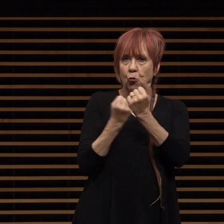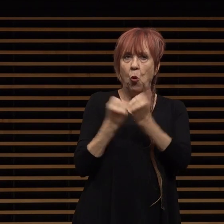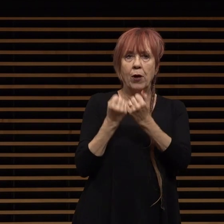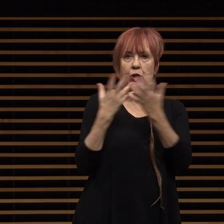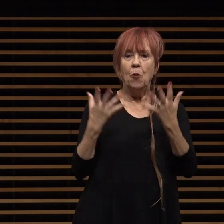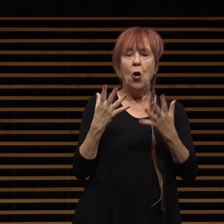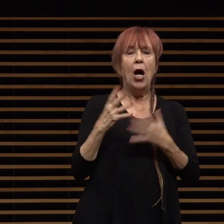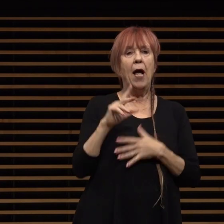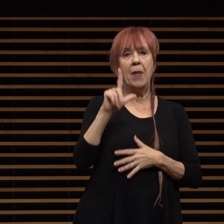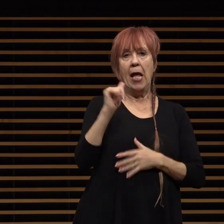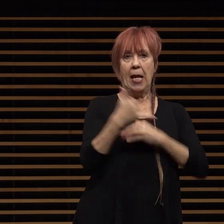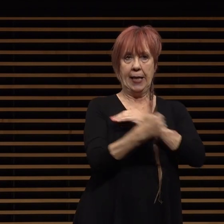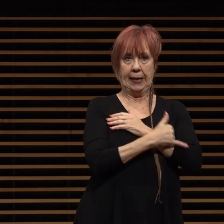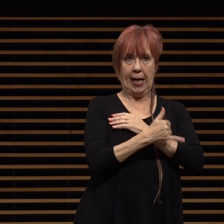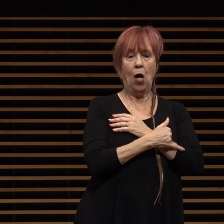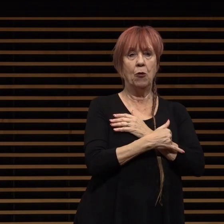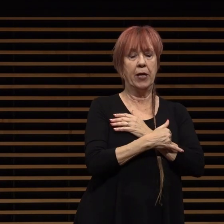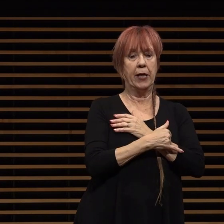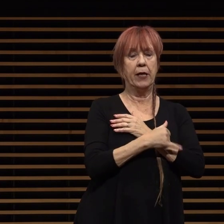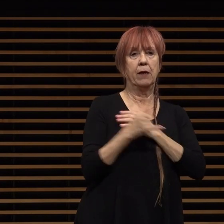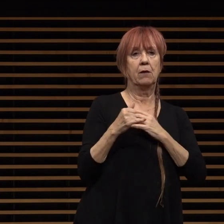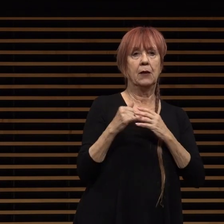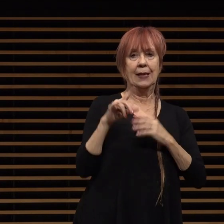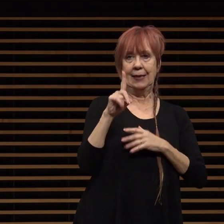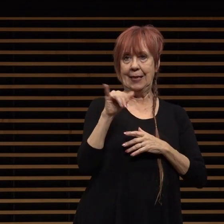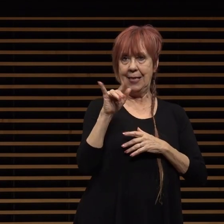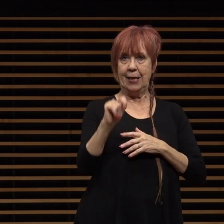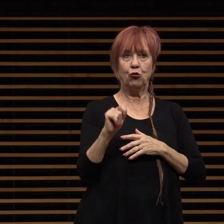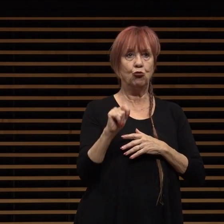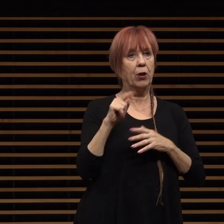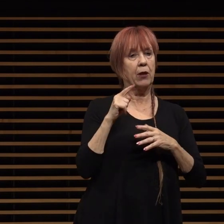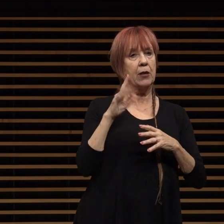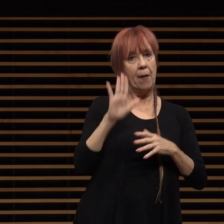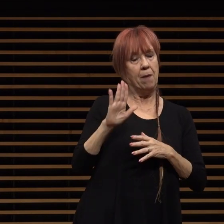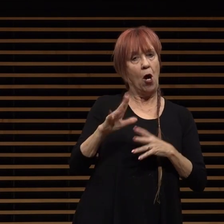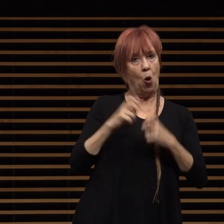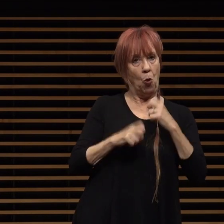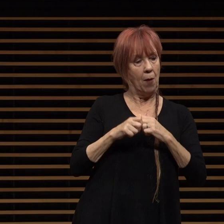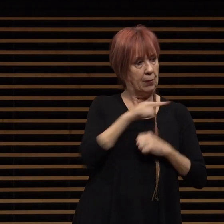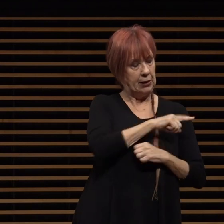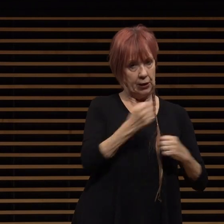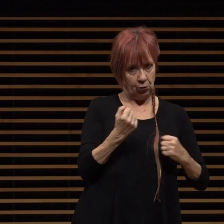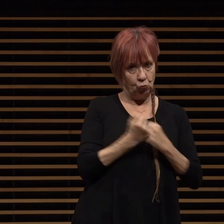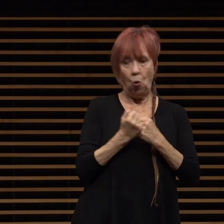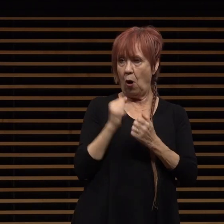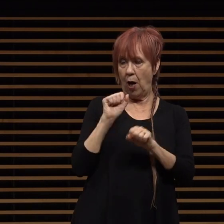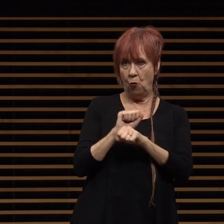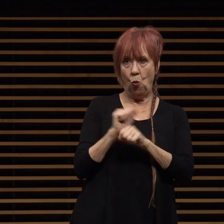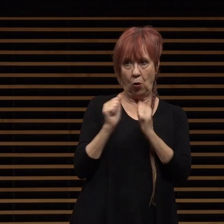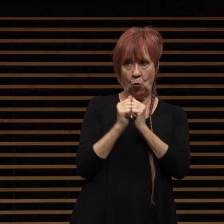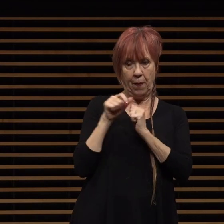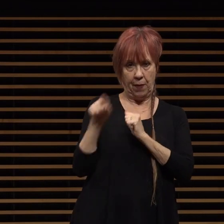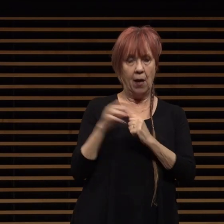work to divert our organic waste stream and tackle other problems